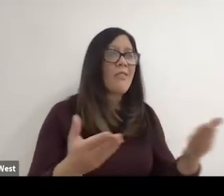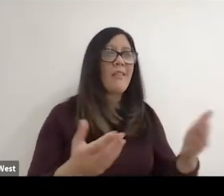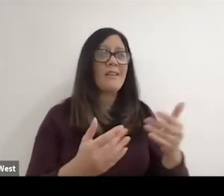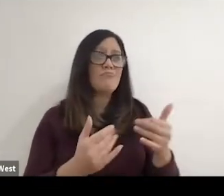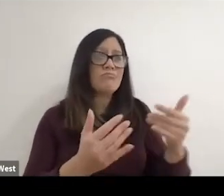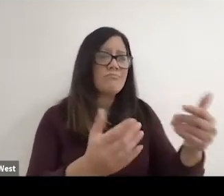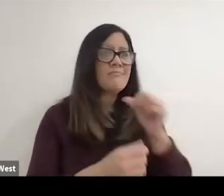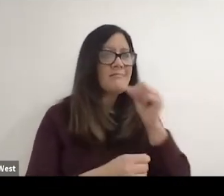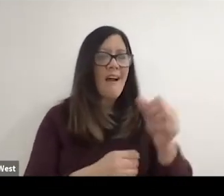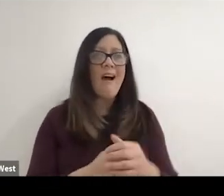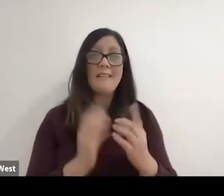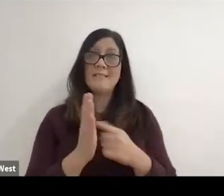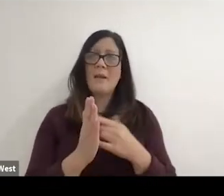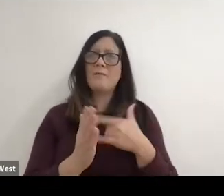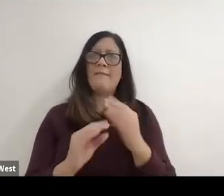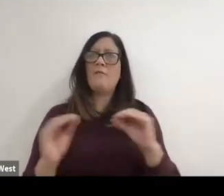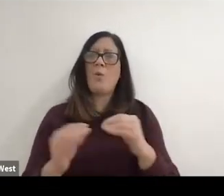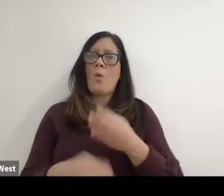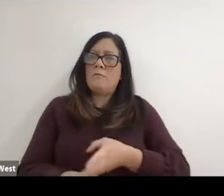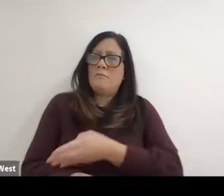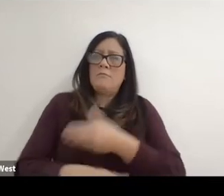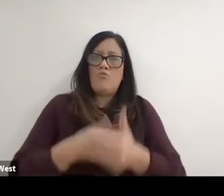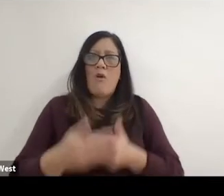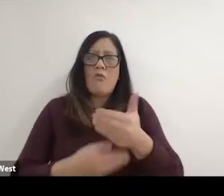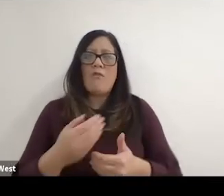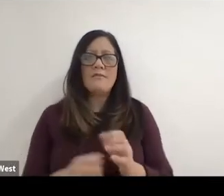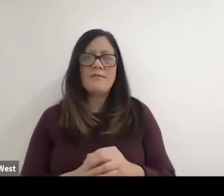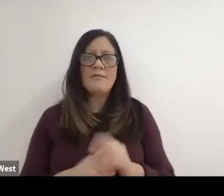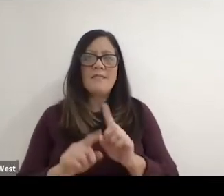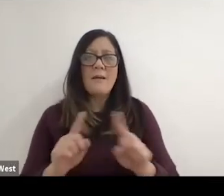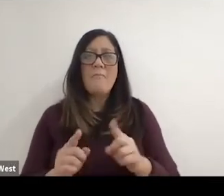you're not making any progress. But normally what progress has to happen